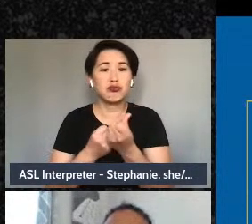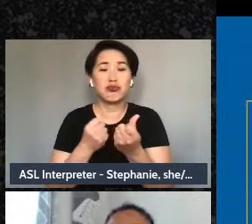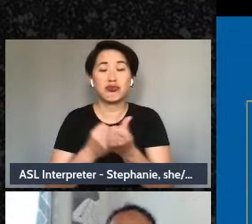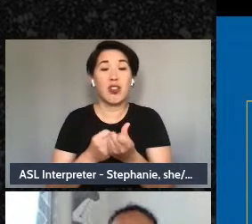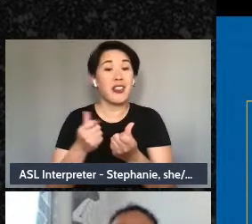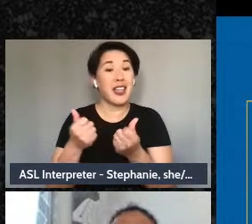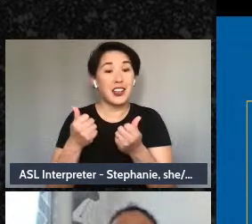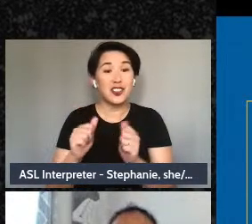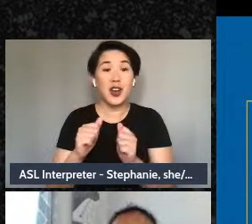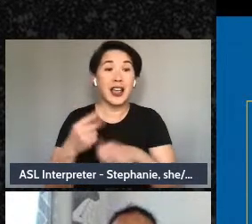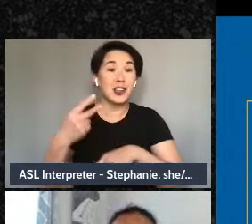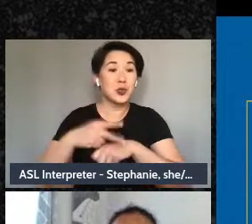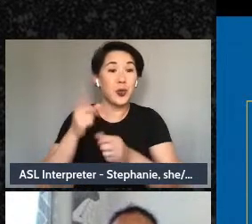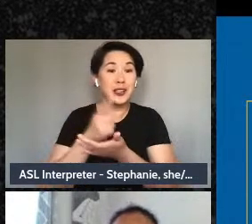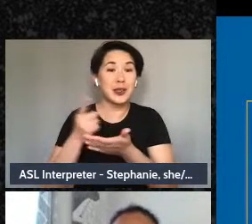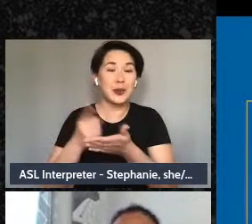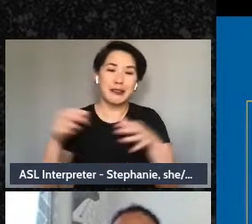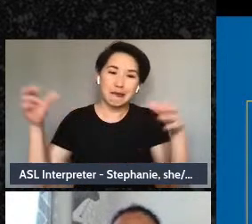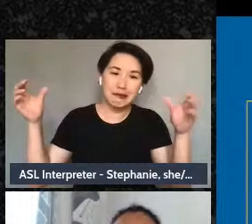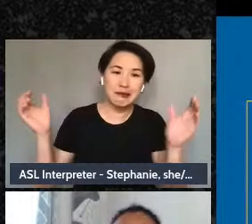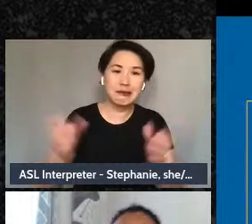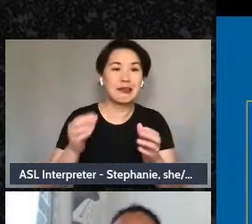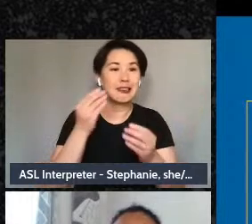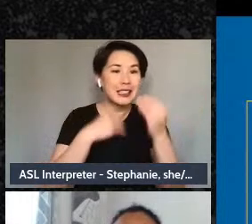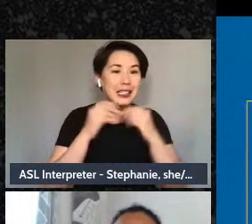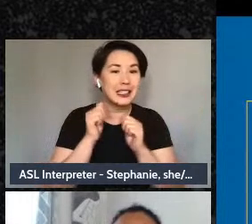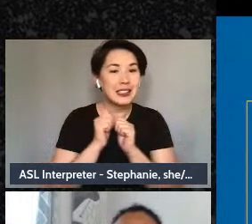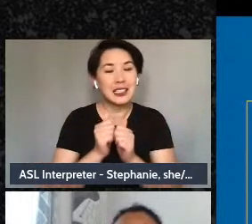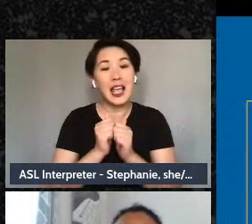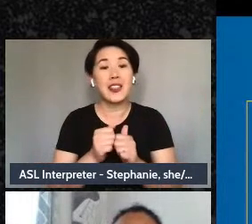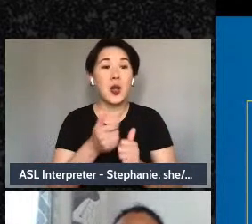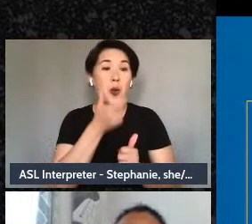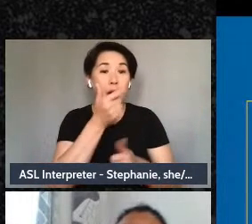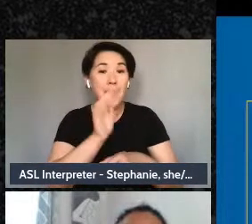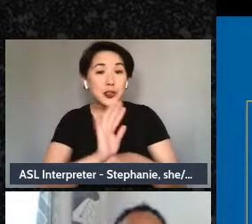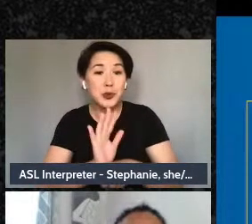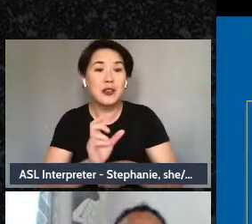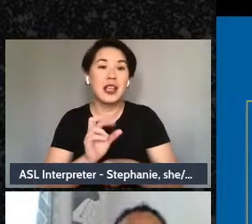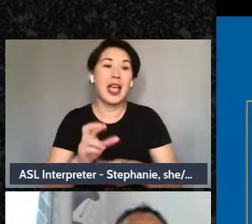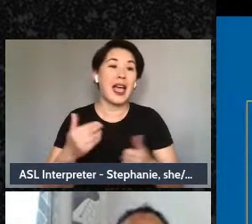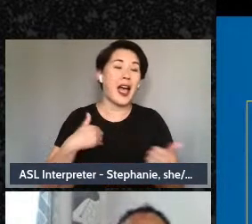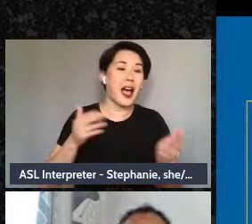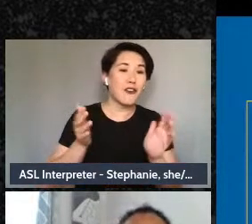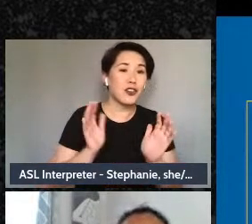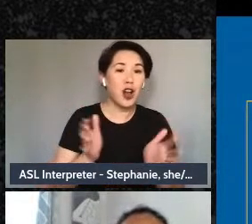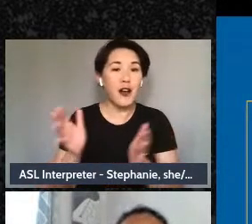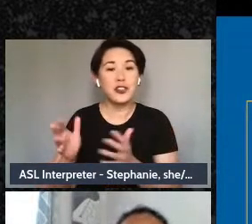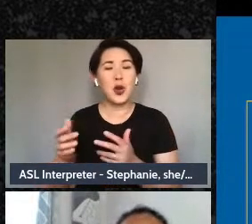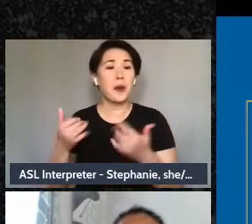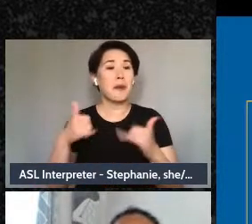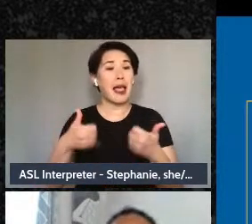have conversations, or play board games. Mary's town was deeply impacted by environmental trauma,